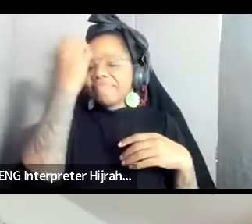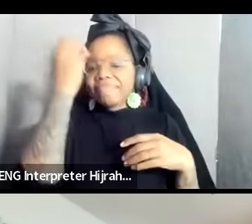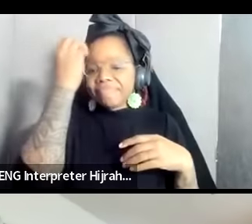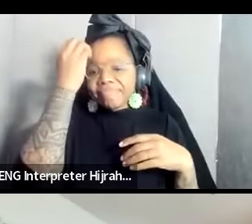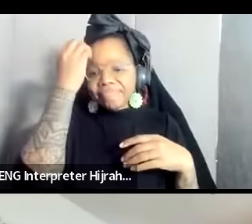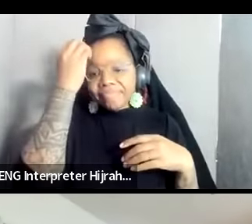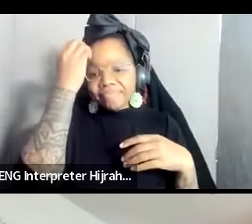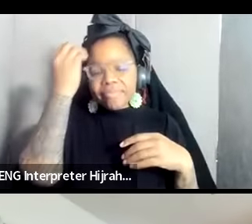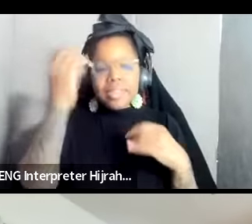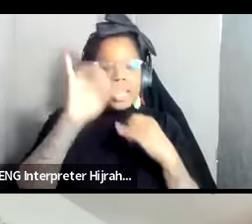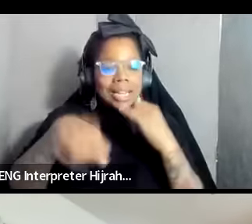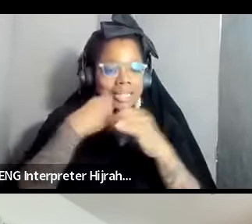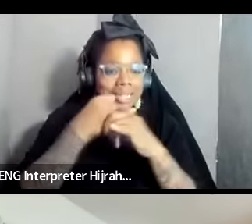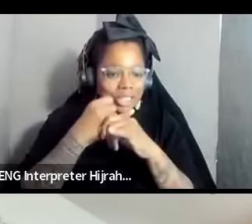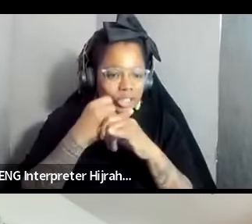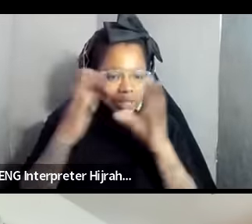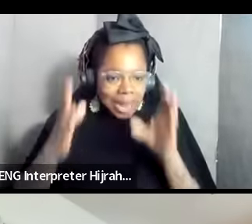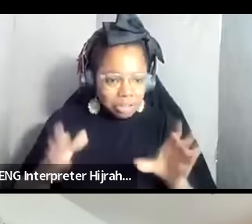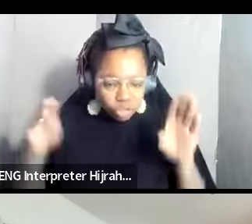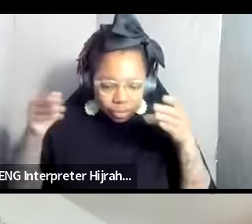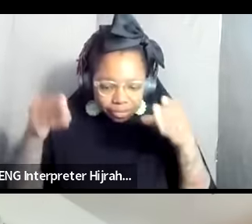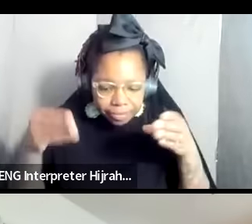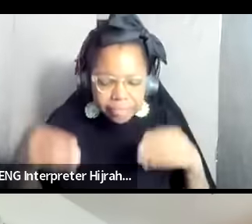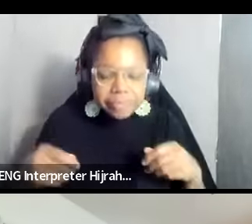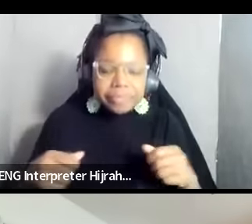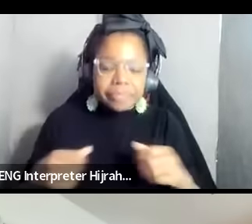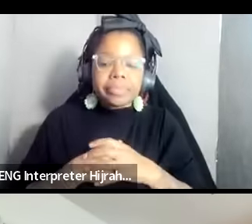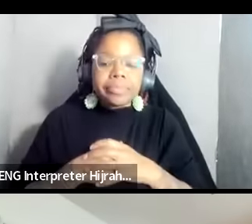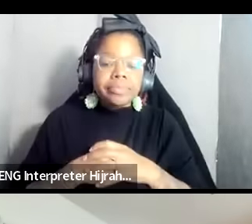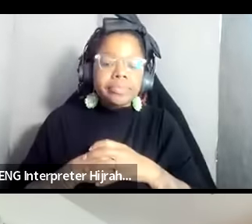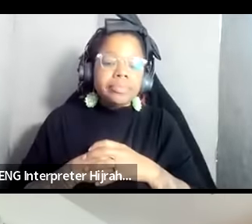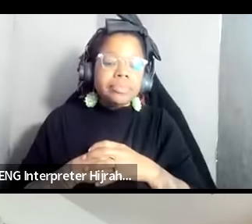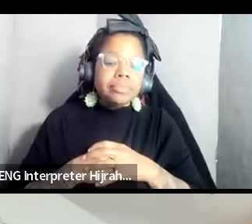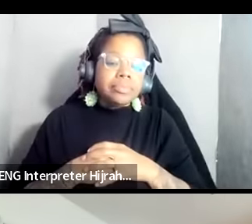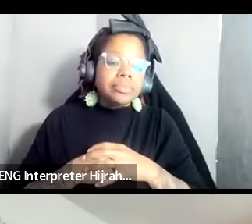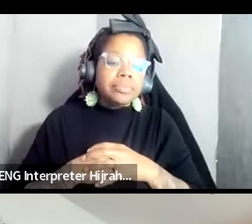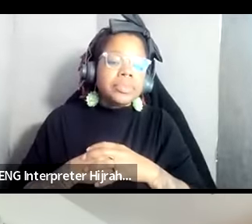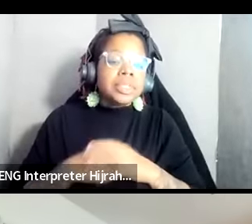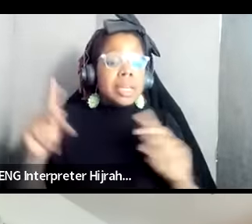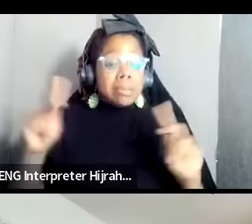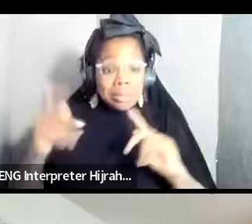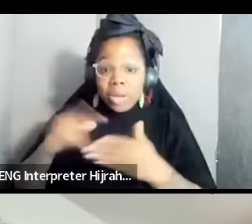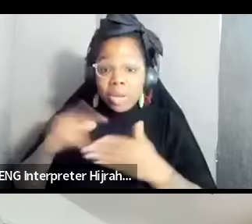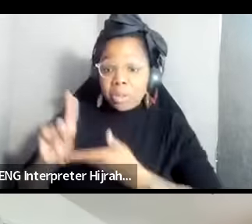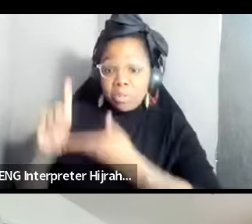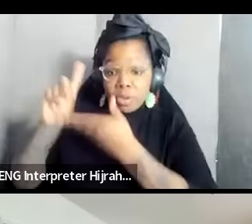internationalist I think there are things for folks who have the privilege of US citizenship